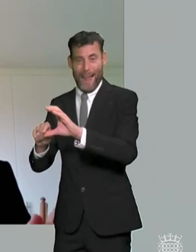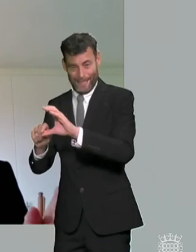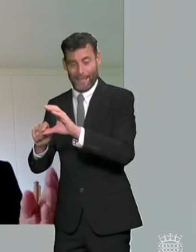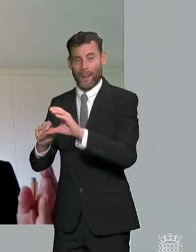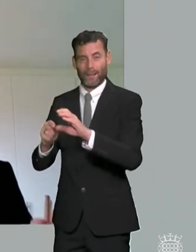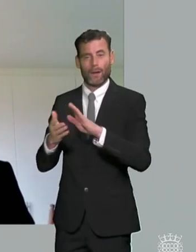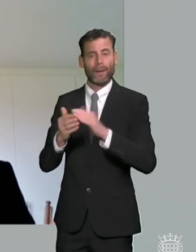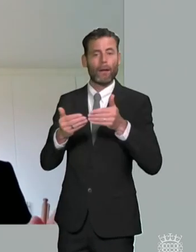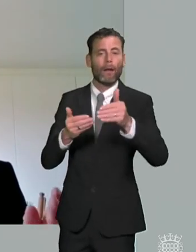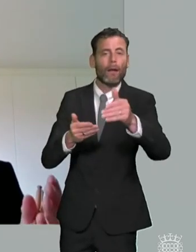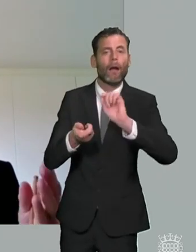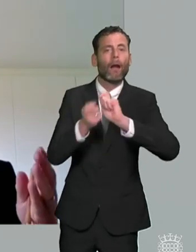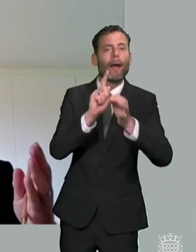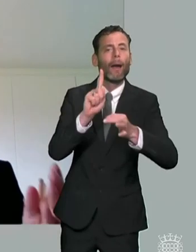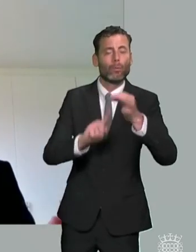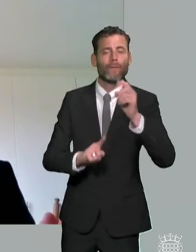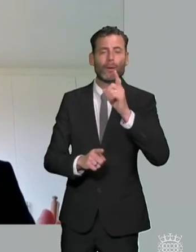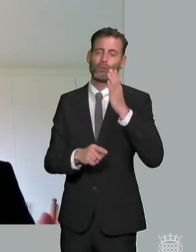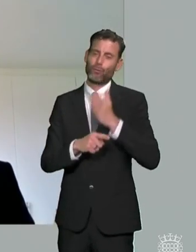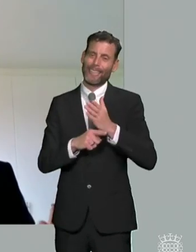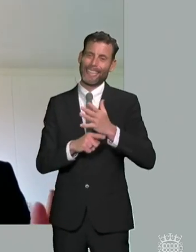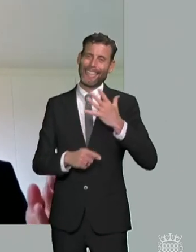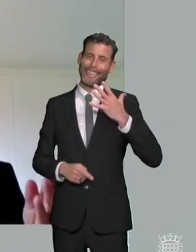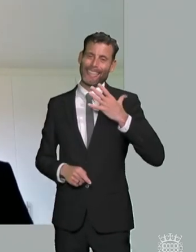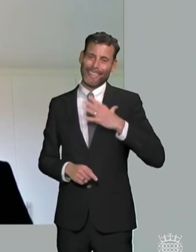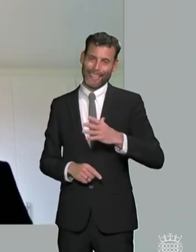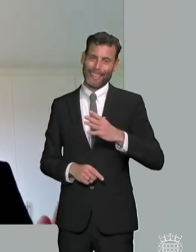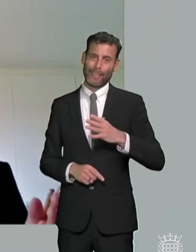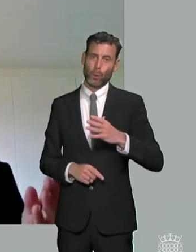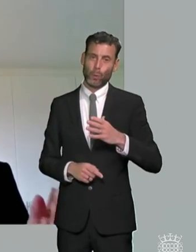moment is increasing accountability increasing transparency because that drives learning and